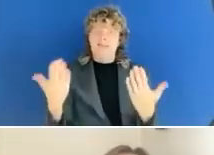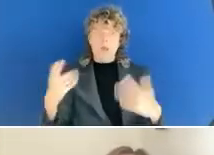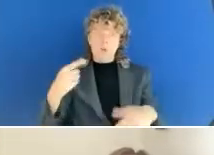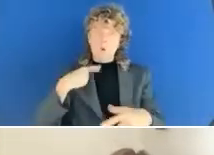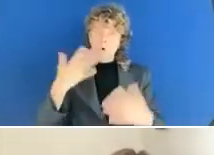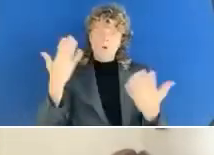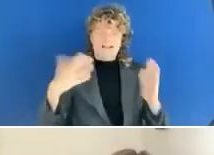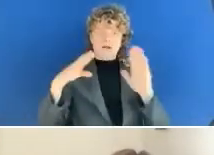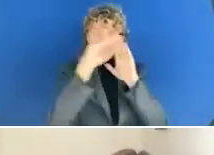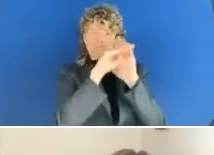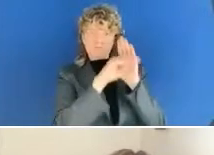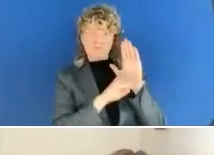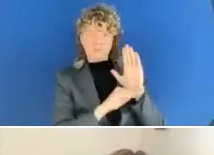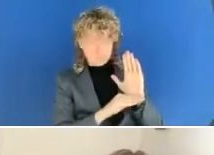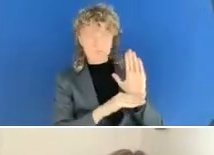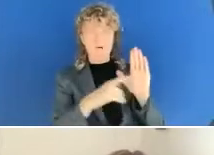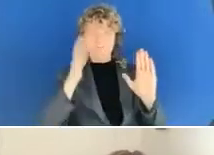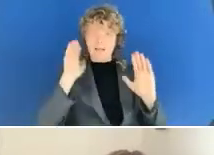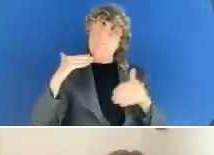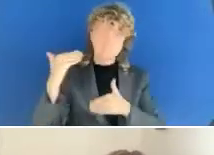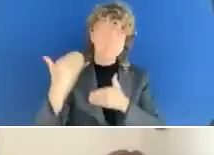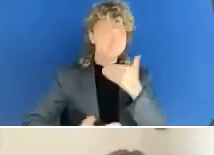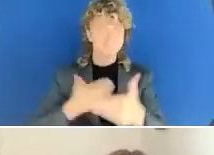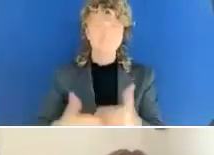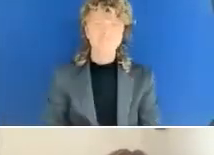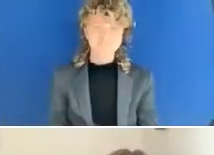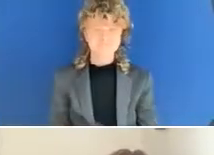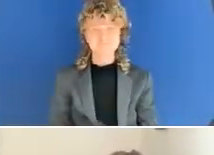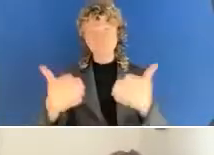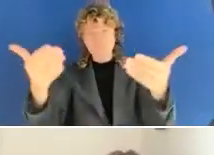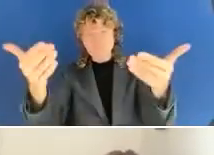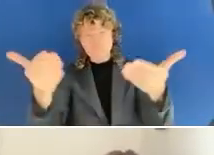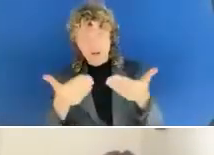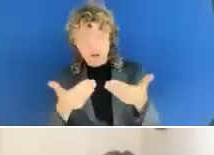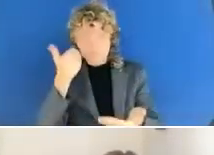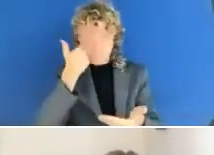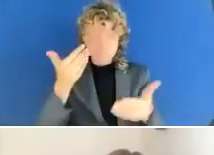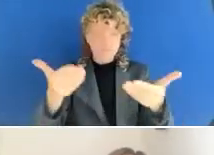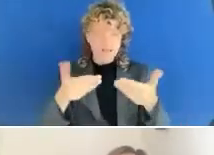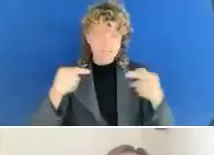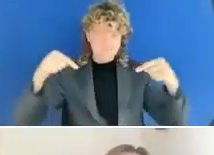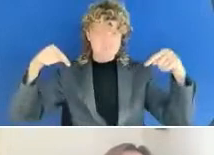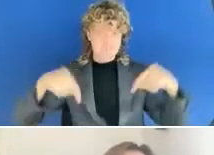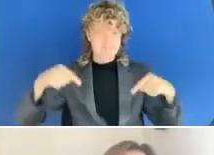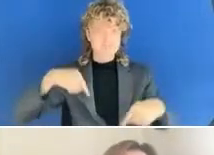Welcome, everyone. This is the second time we have the anniversary of the Web Accessibility